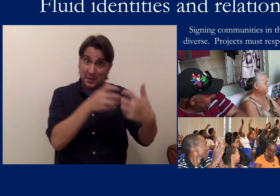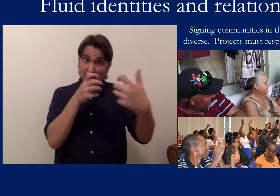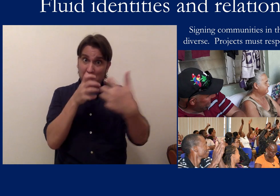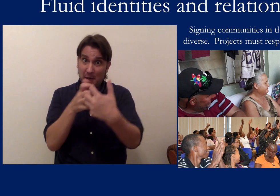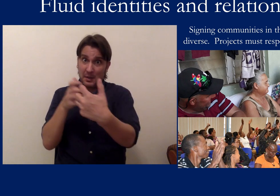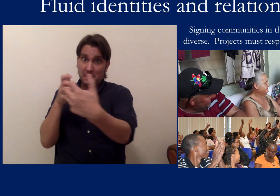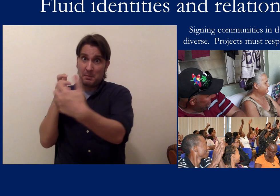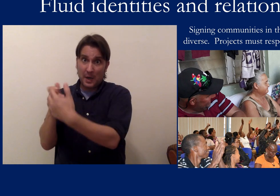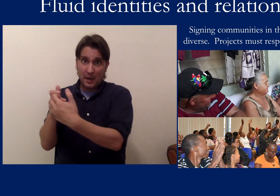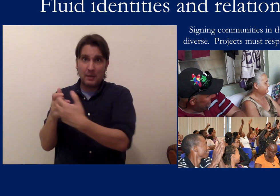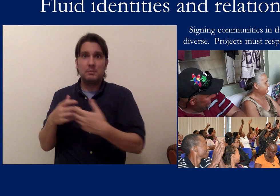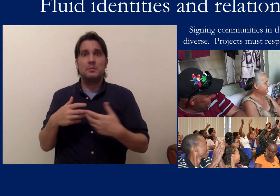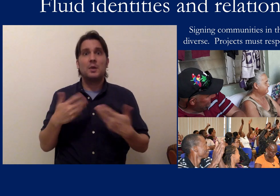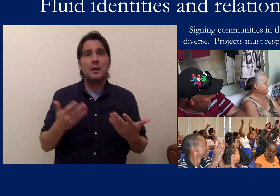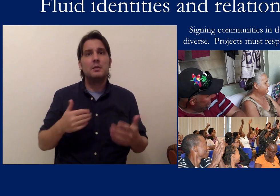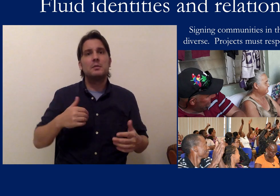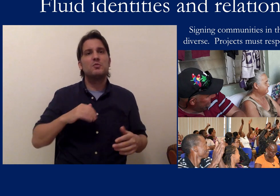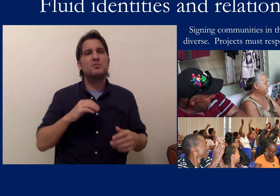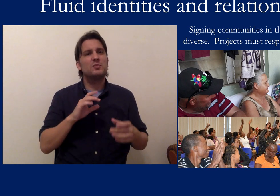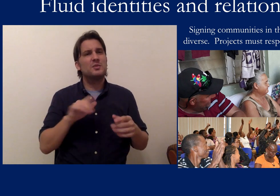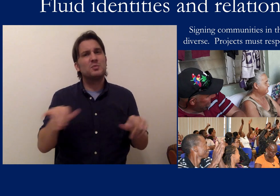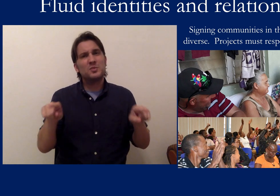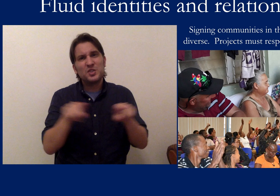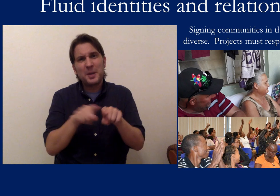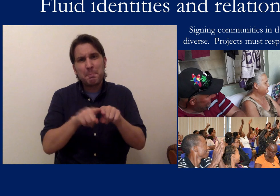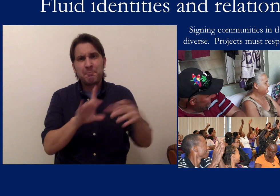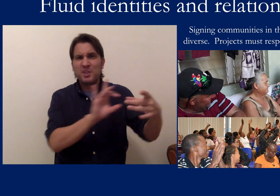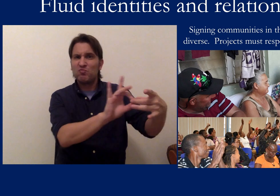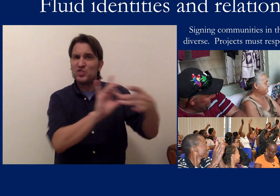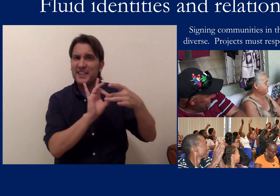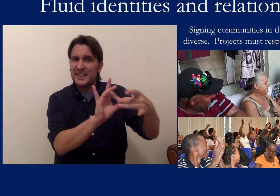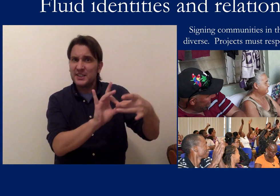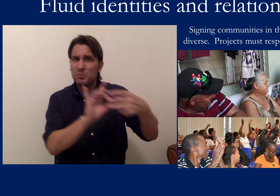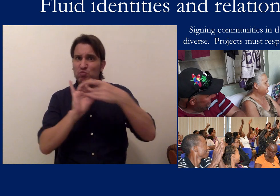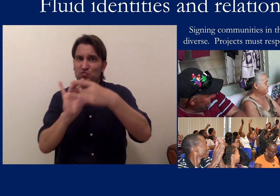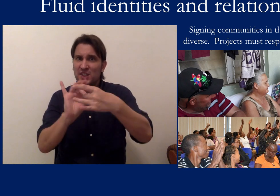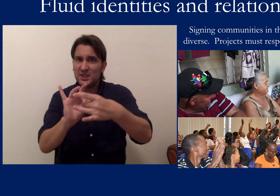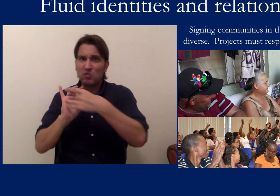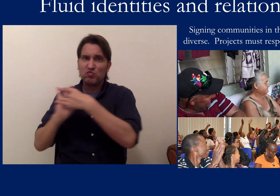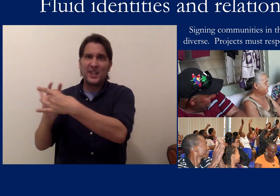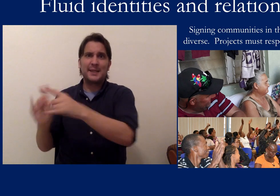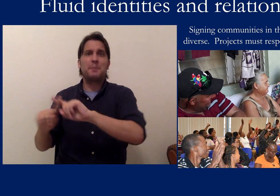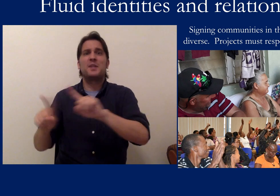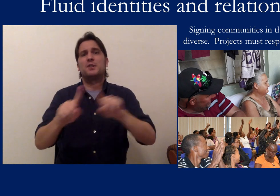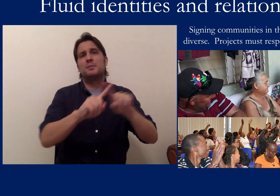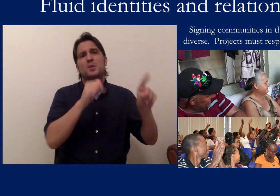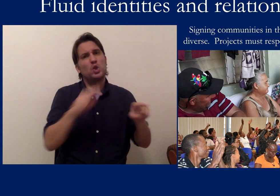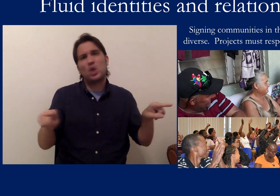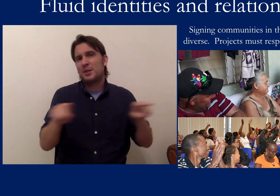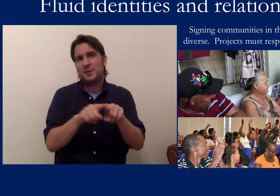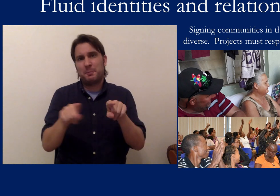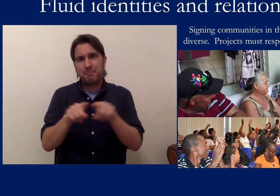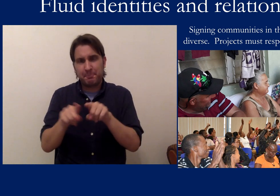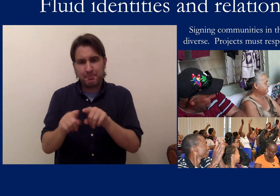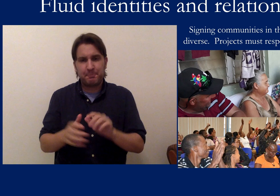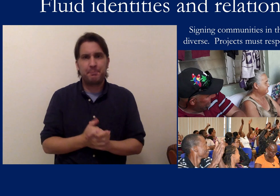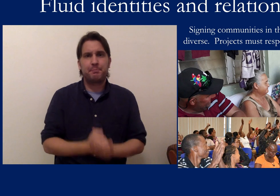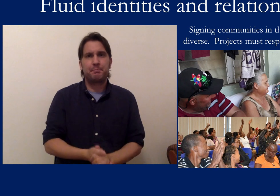of each community, and our relationships with those communities will also not be the same.